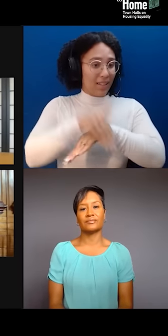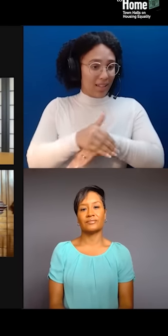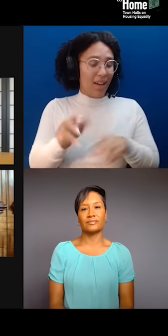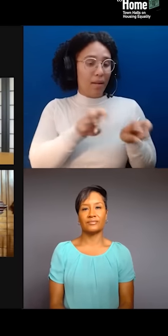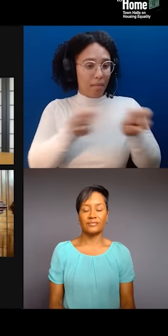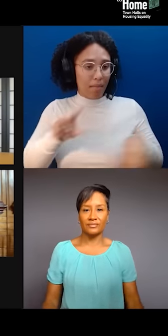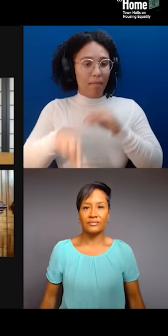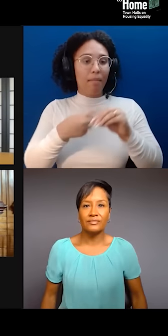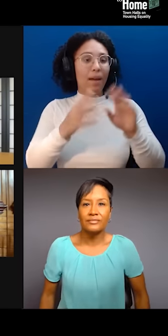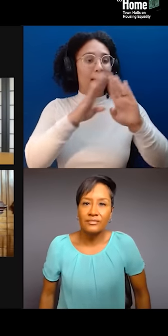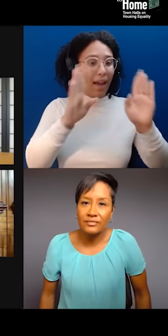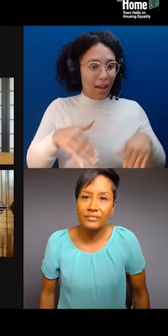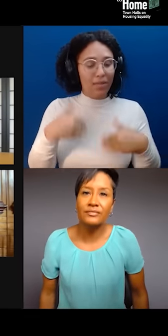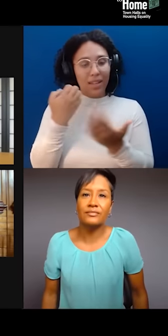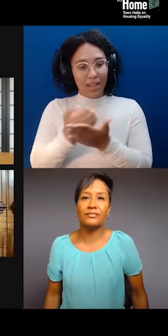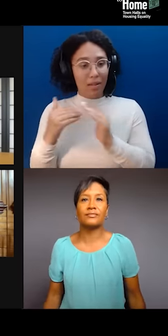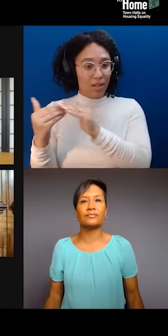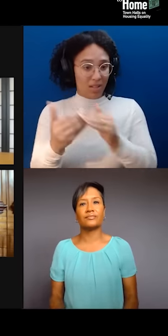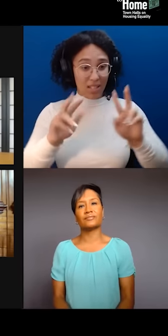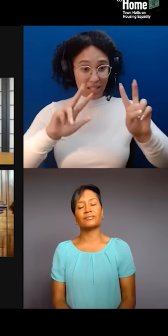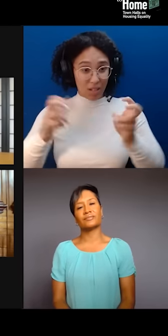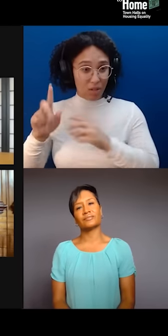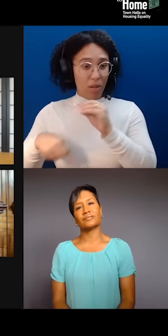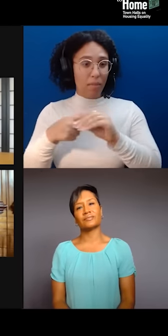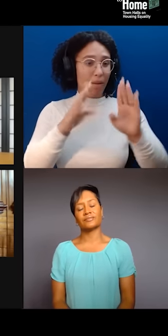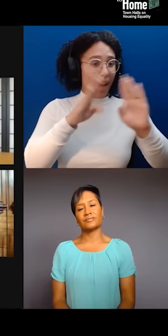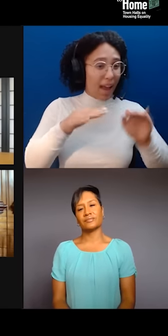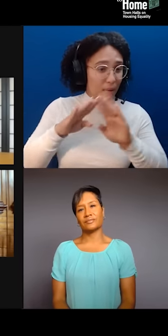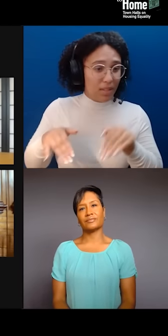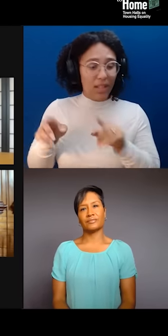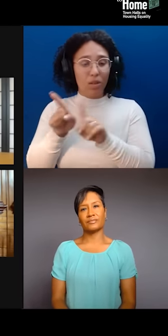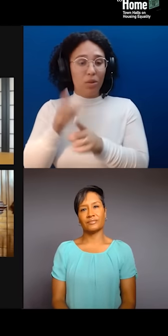that issues of affordable housing and economic disparity are not limited to urban areas.